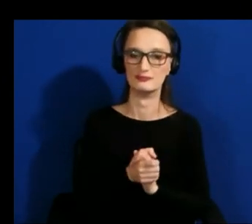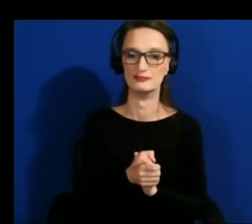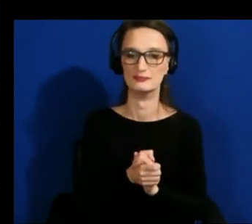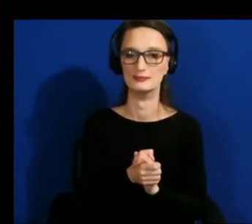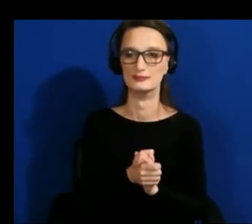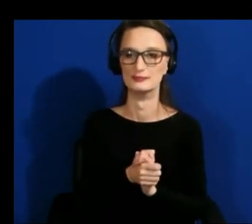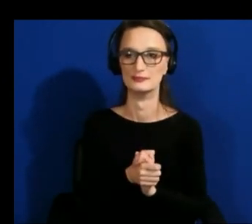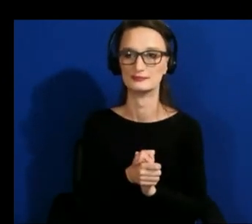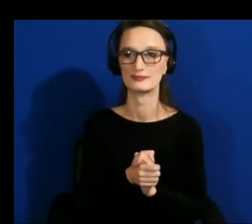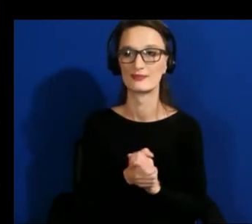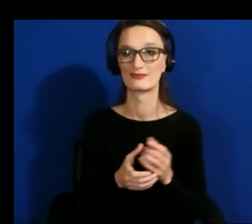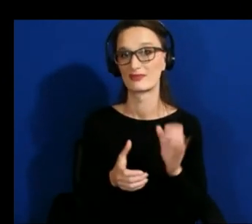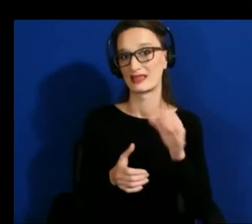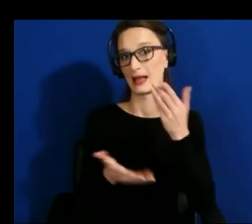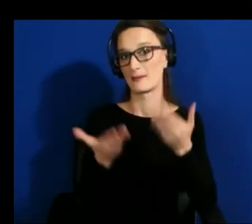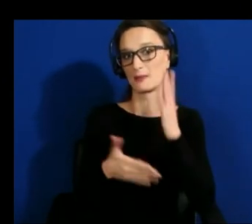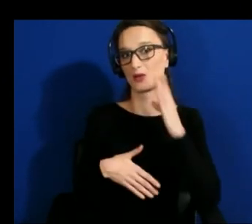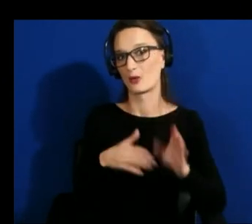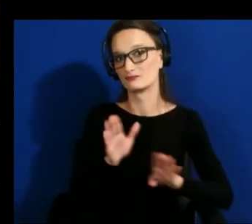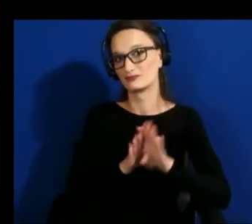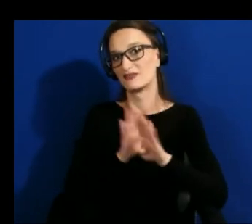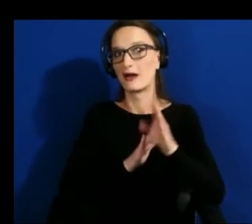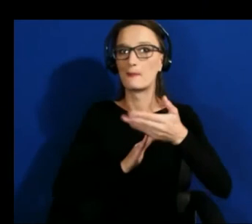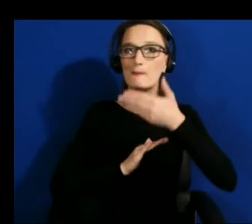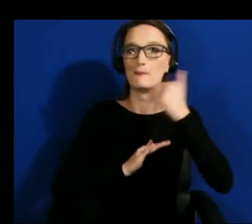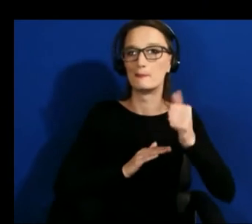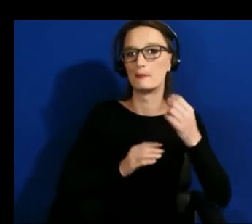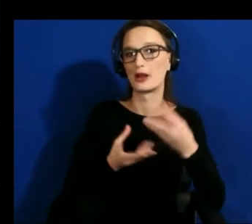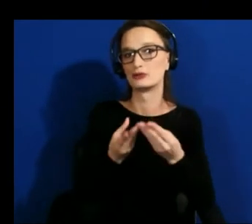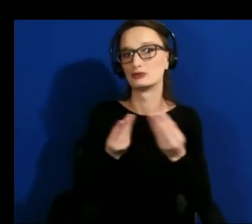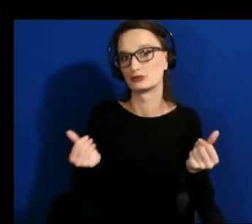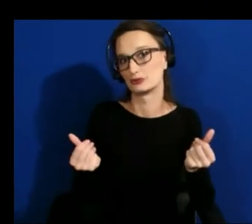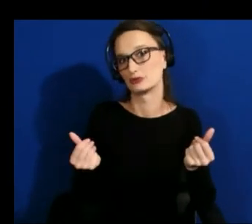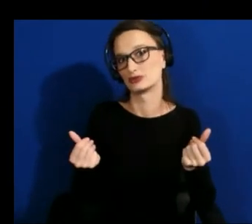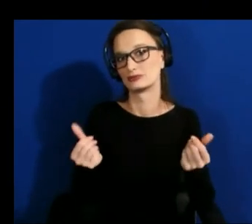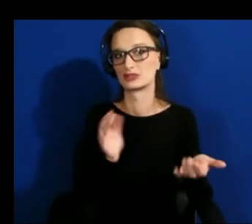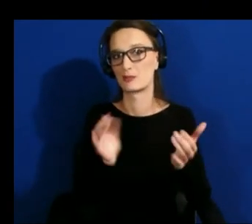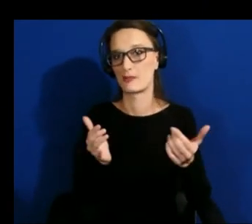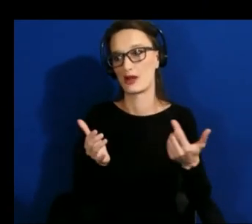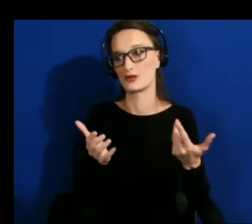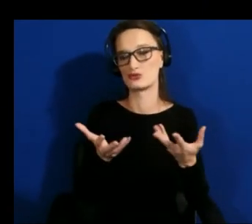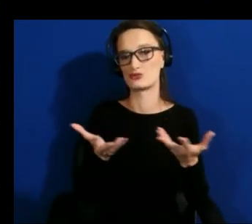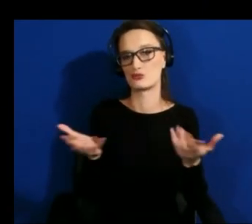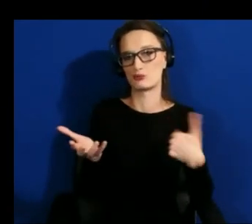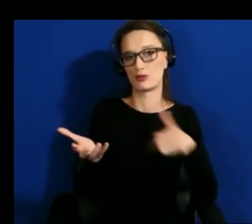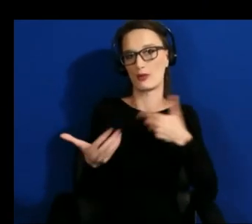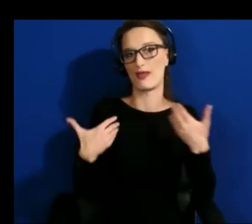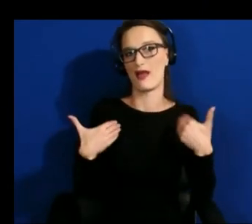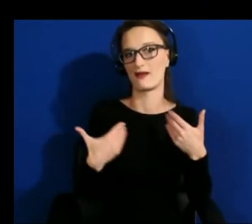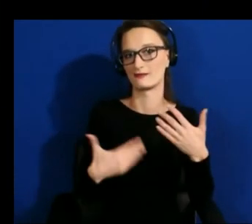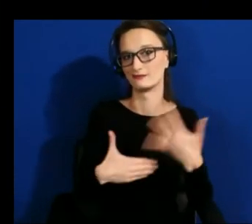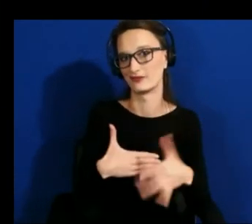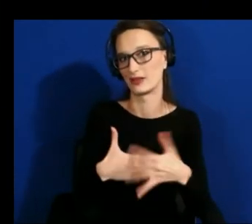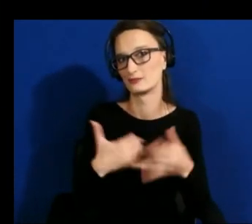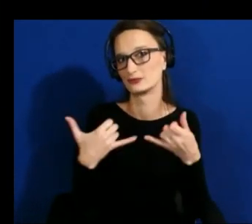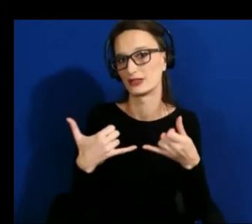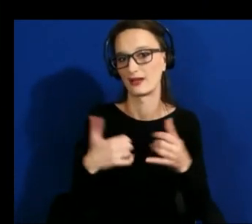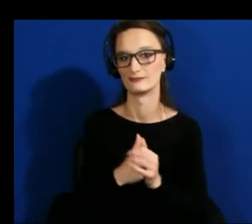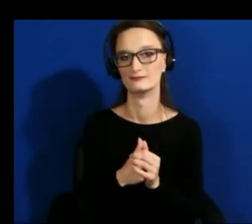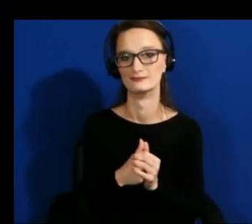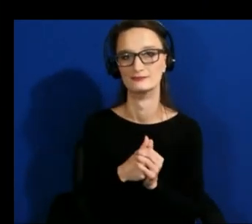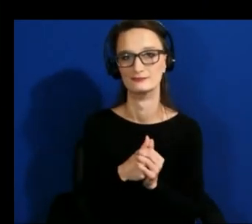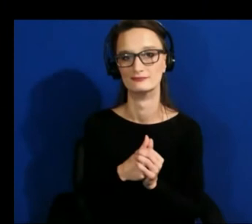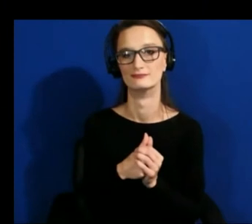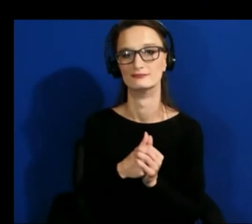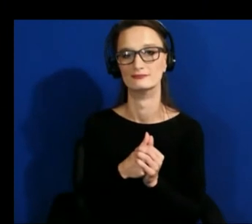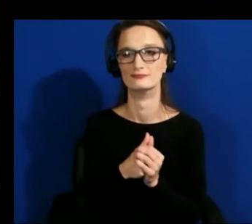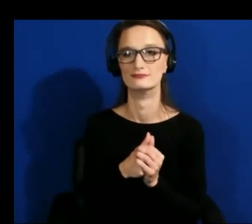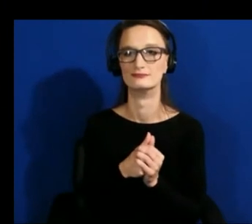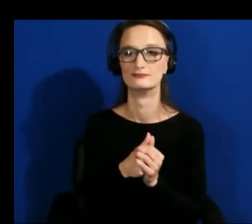we have today for uh for you know after the fact accessibility improvements kyle how about you what